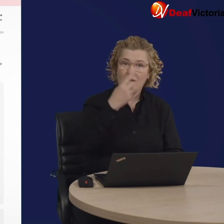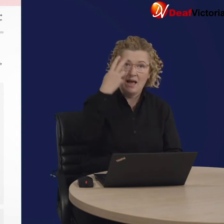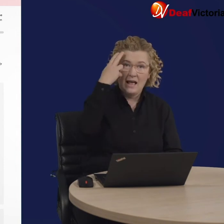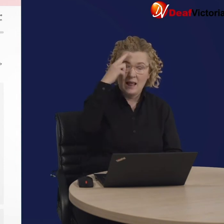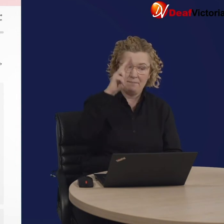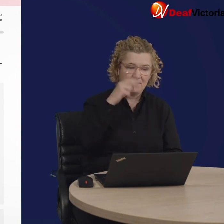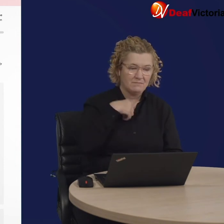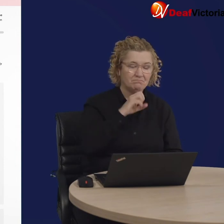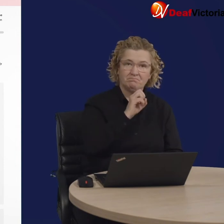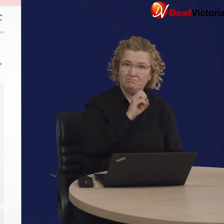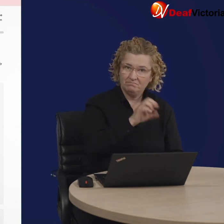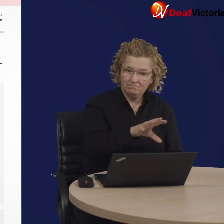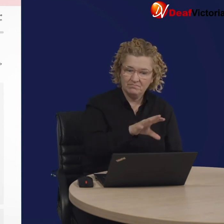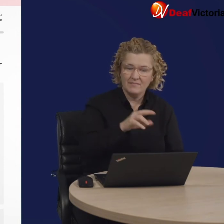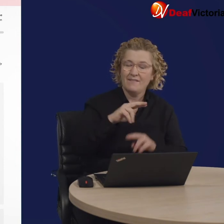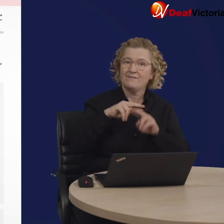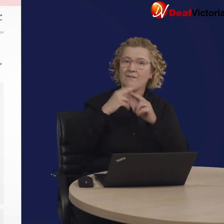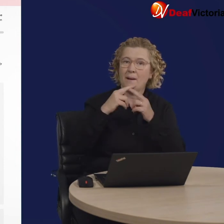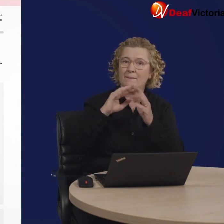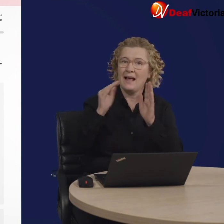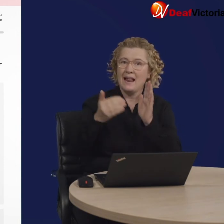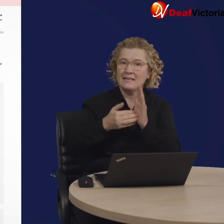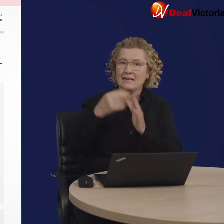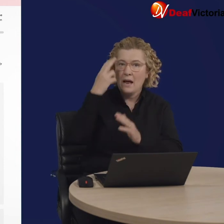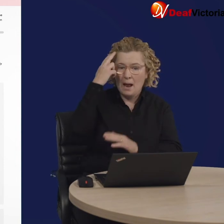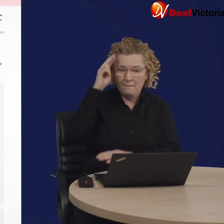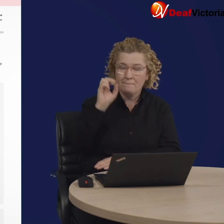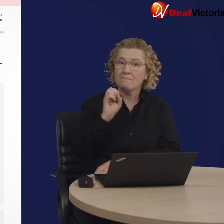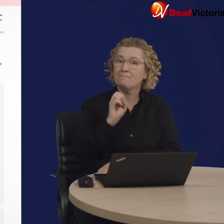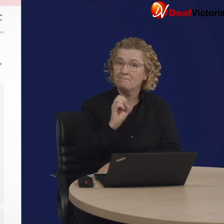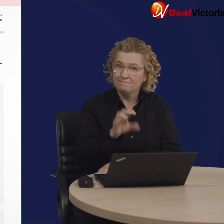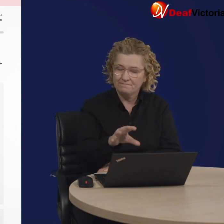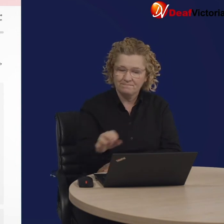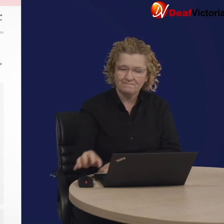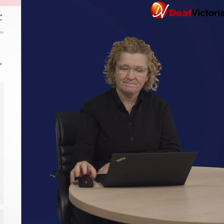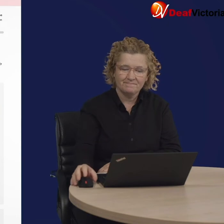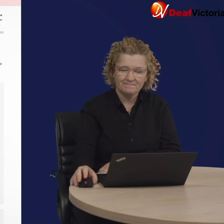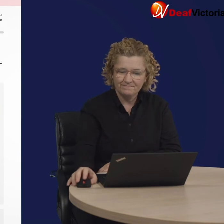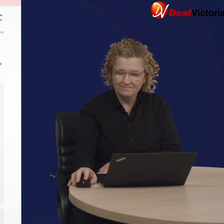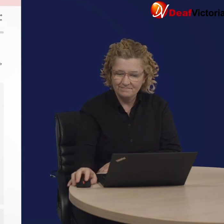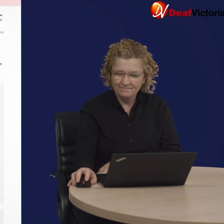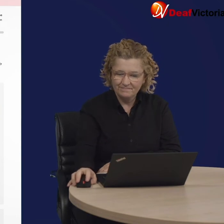These fields are for first name, middle name, and last name.